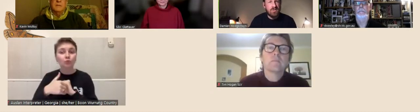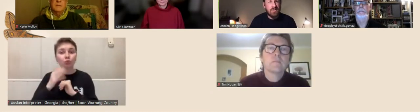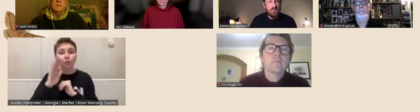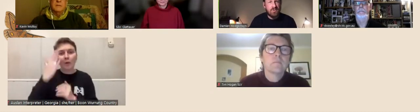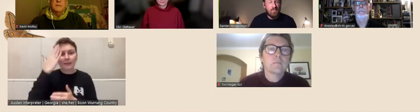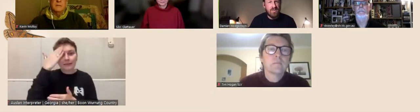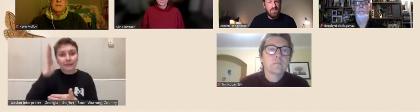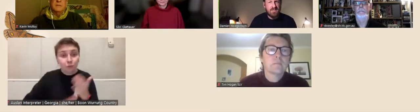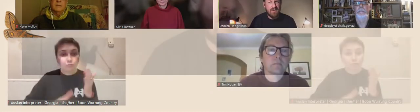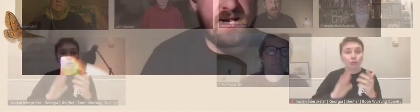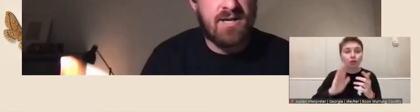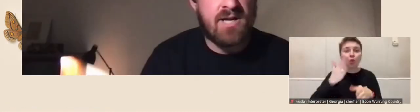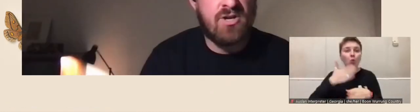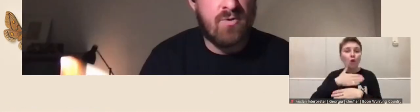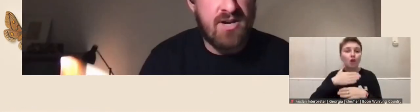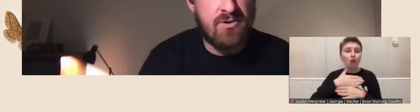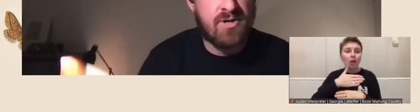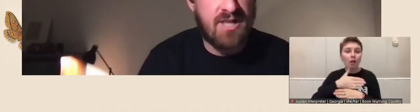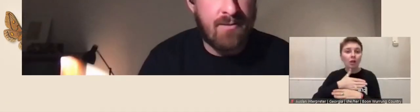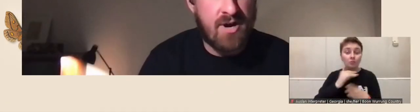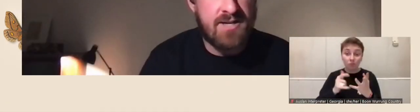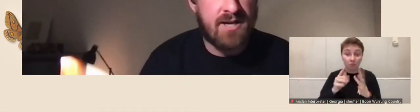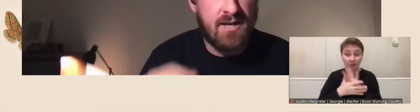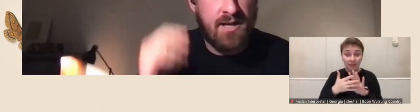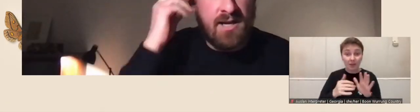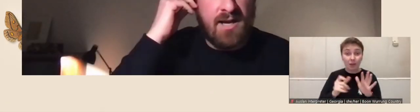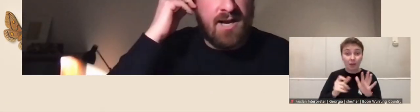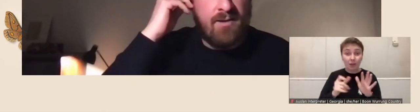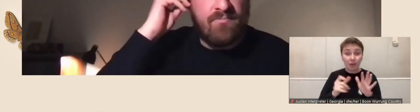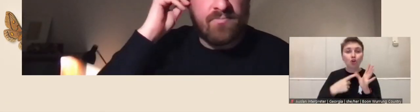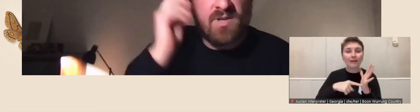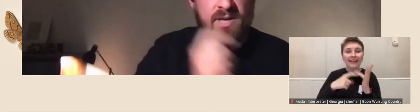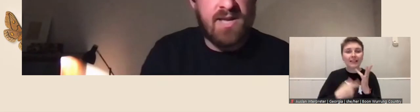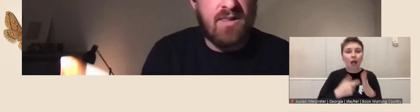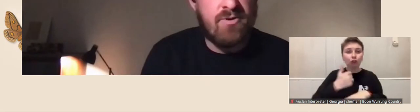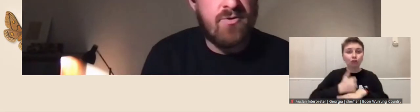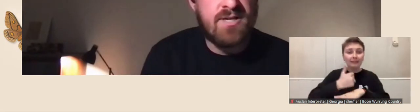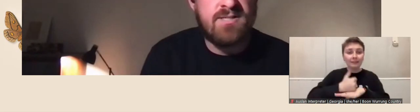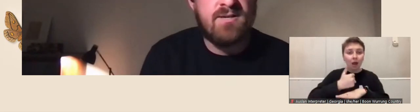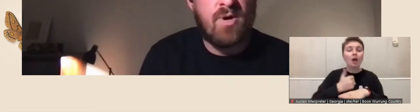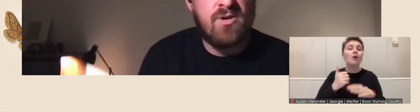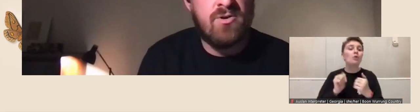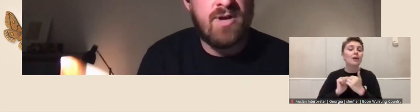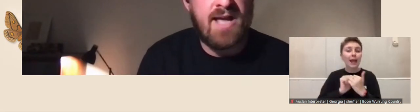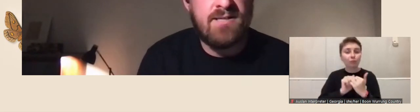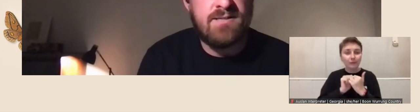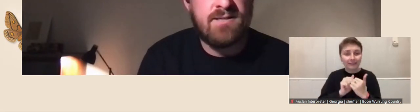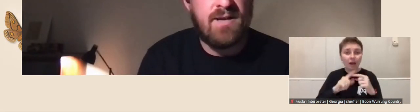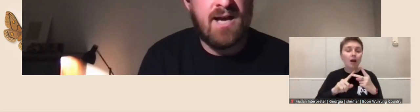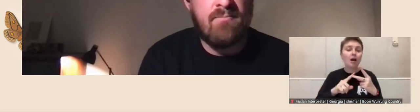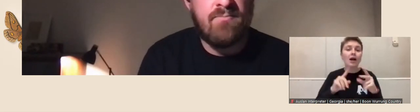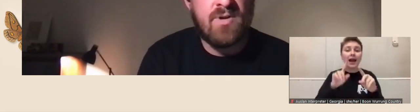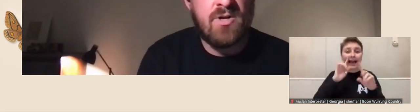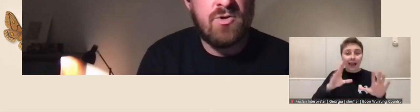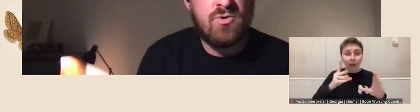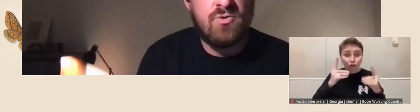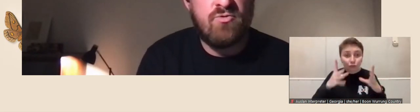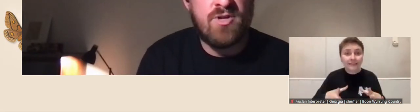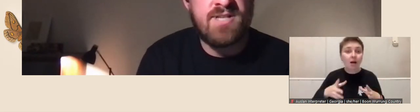so whether that's been a curator or a collaborator, a gallery director, someone who has firsthand